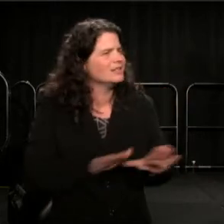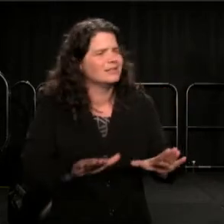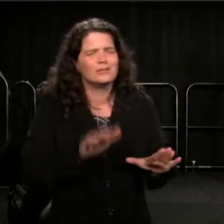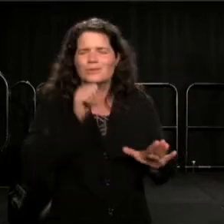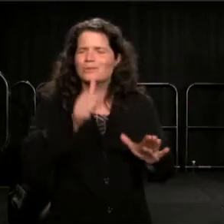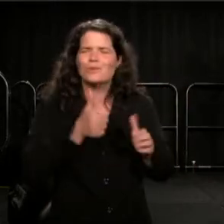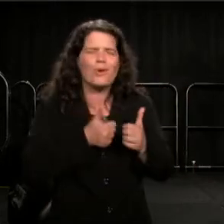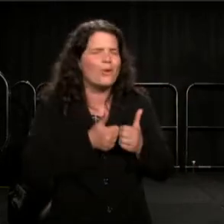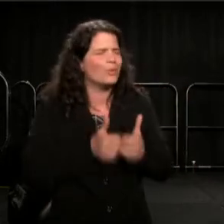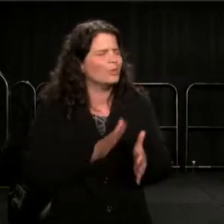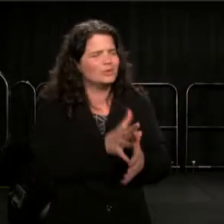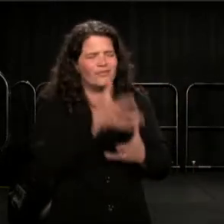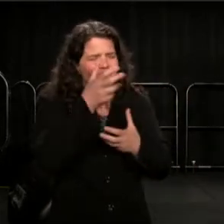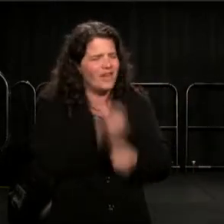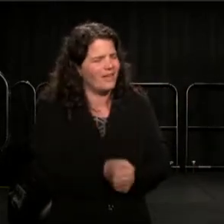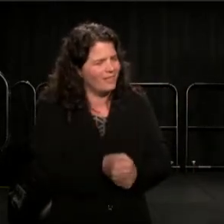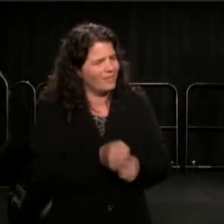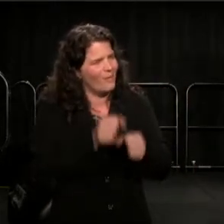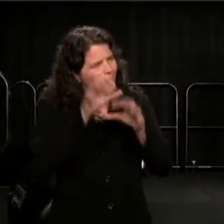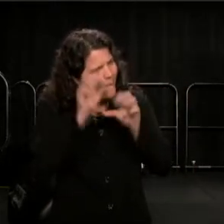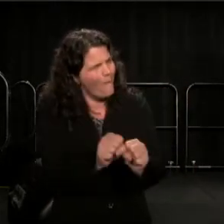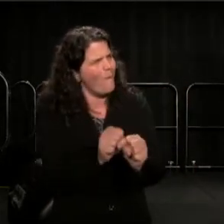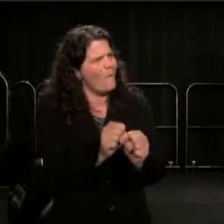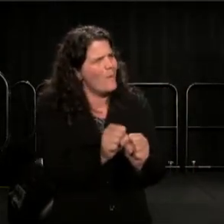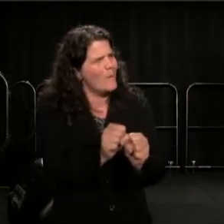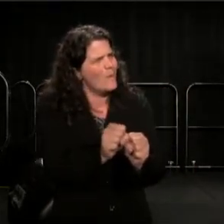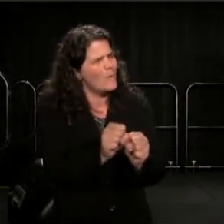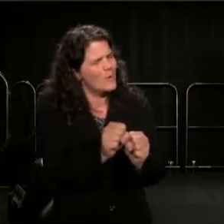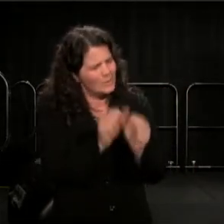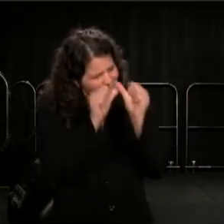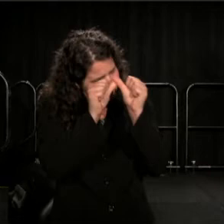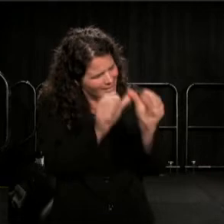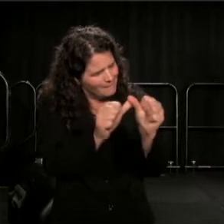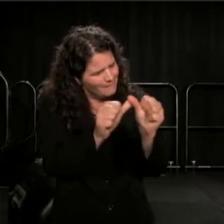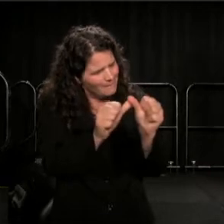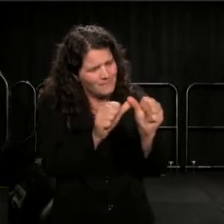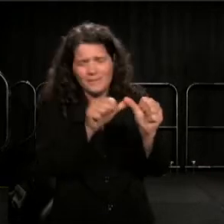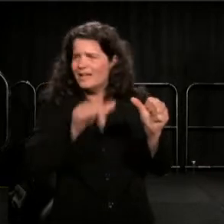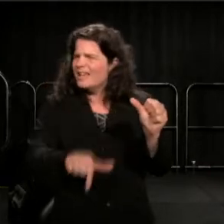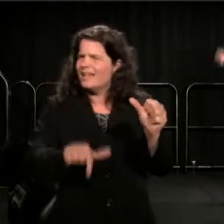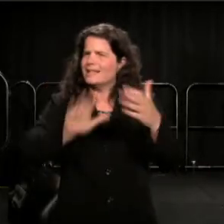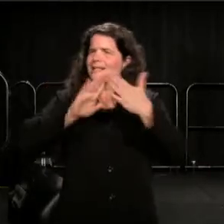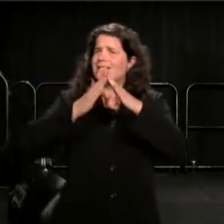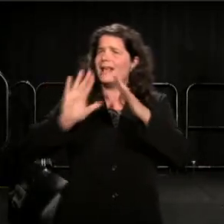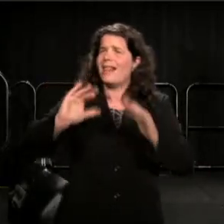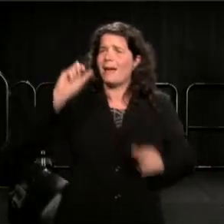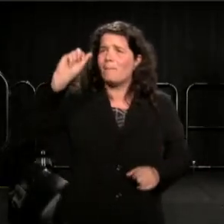keep the faith." Even in a city like Montgomery.